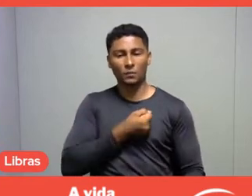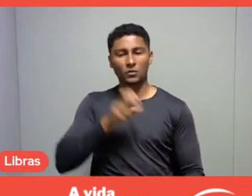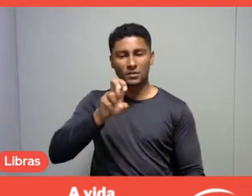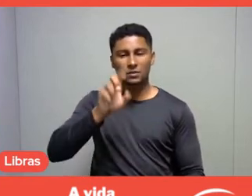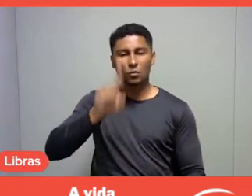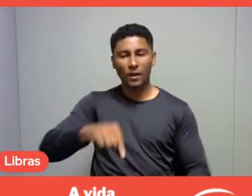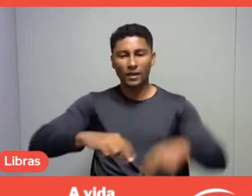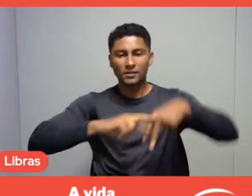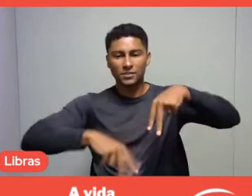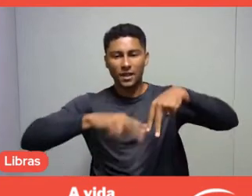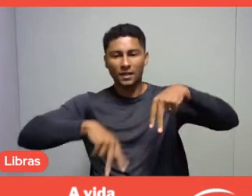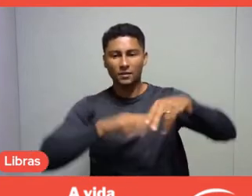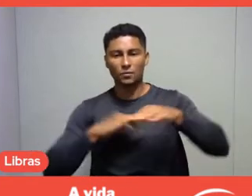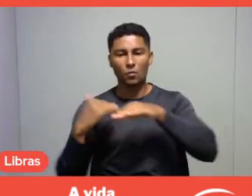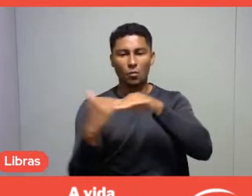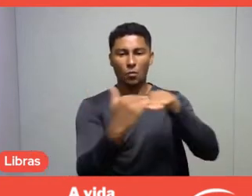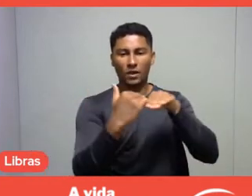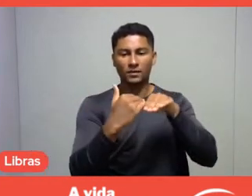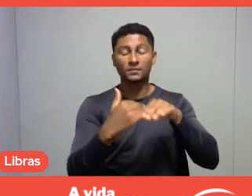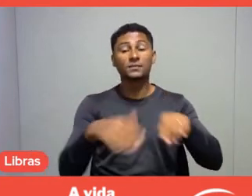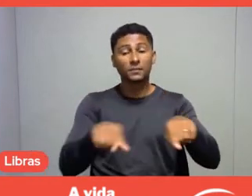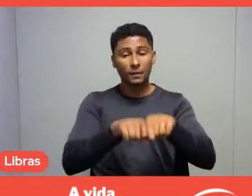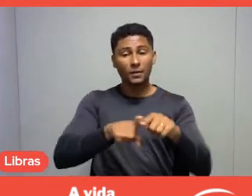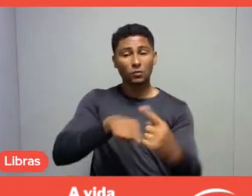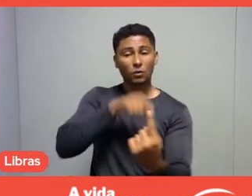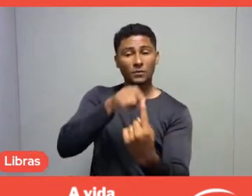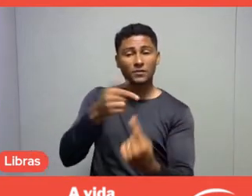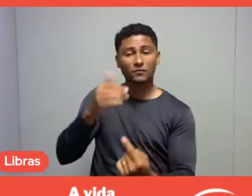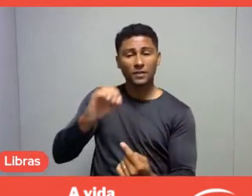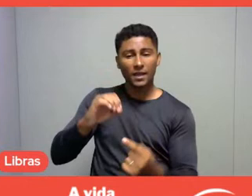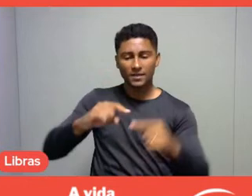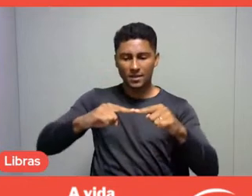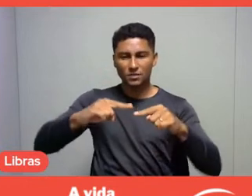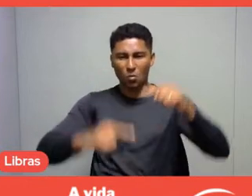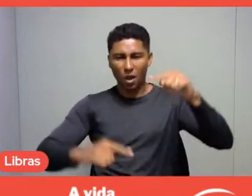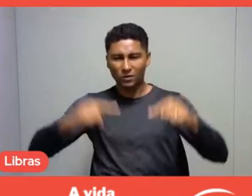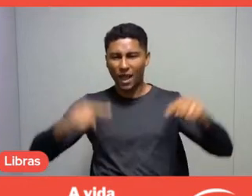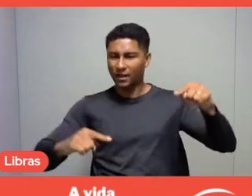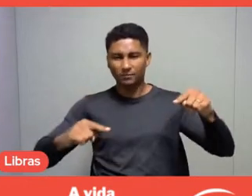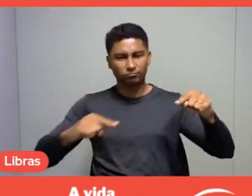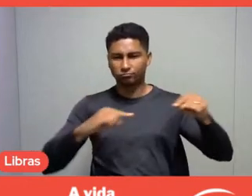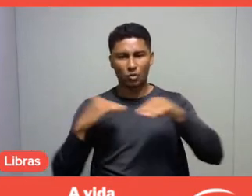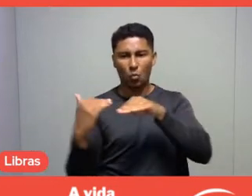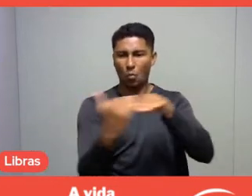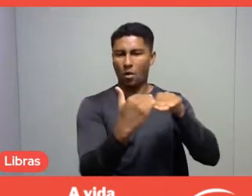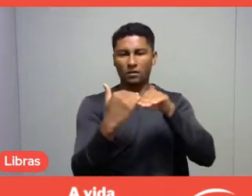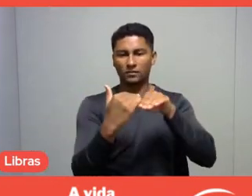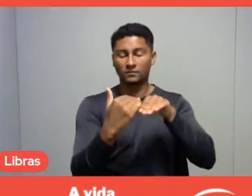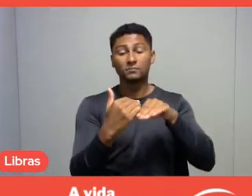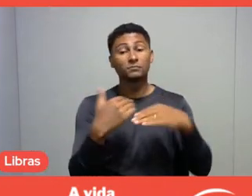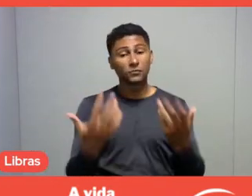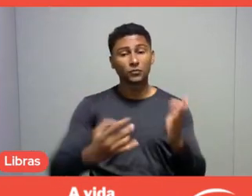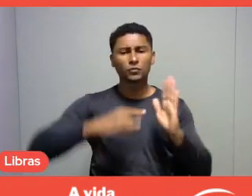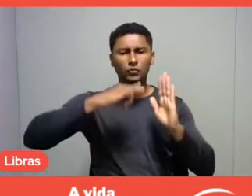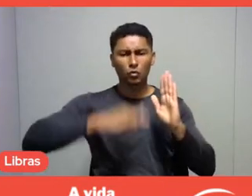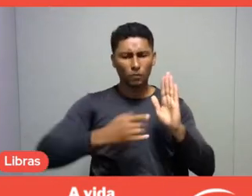and Goal 10: Reduced Inequalities. I understand that this document can provide a comprehensive framework